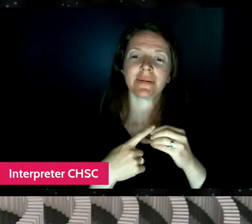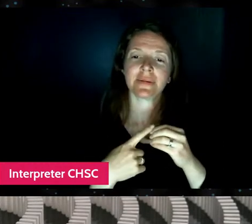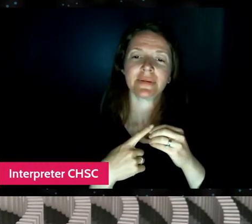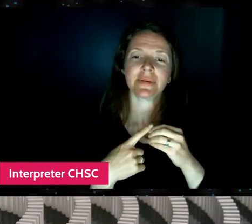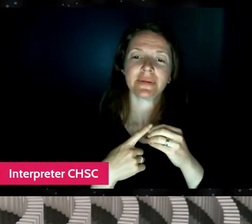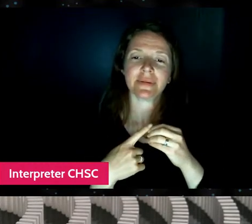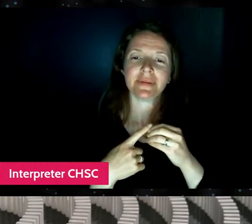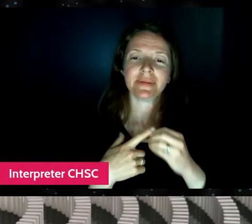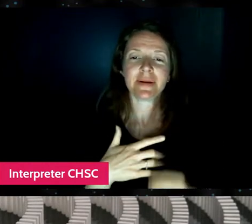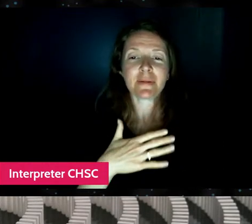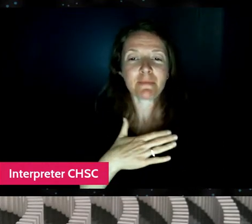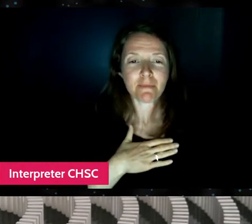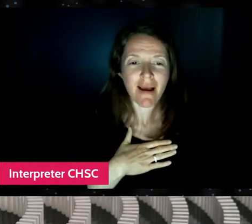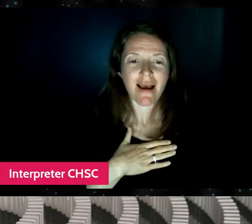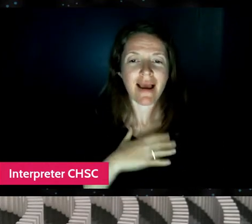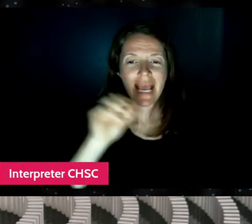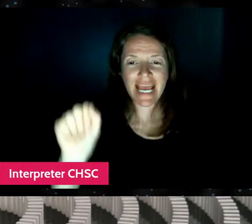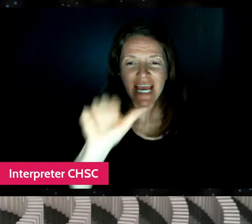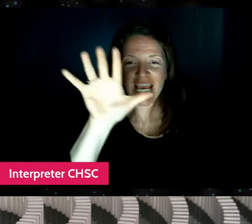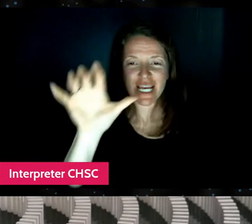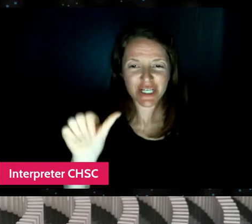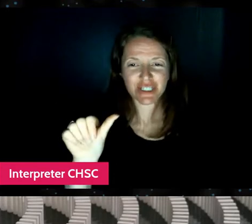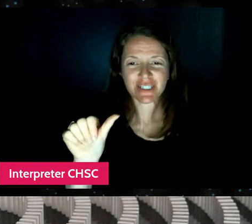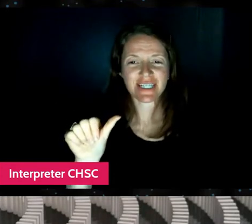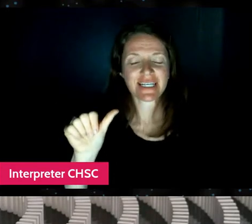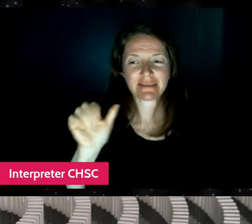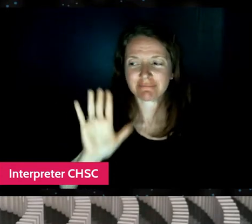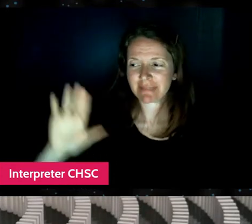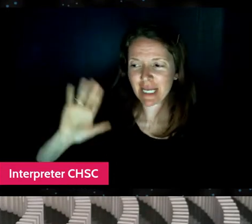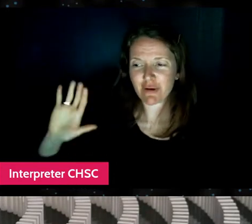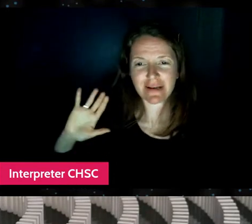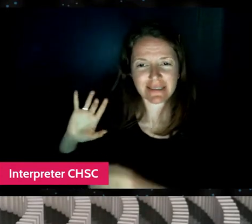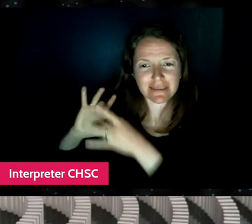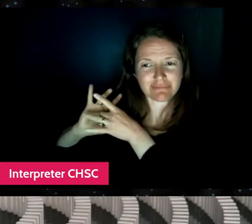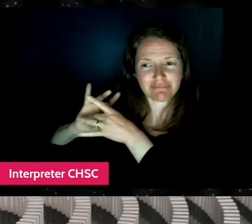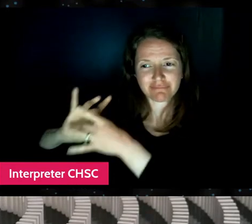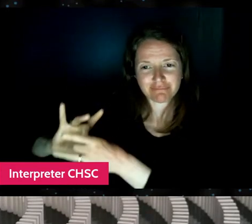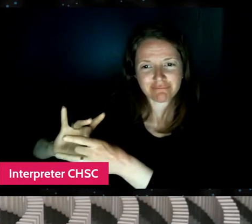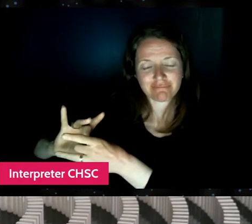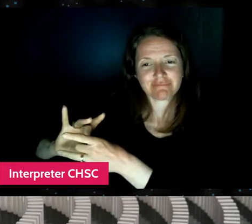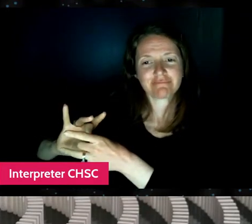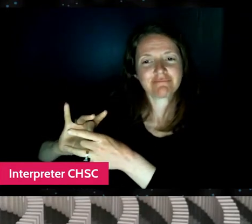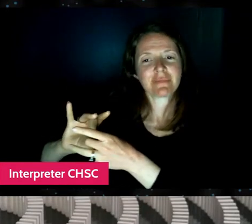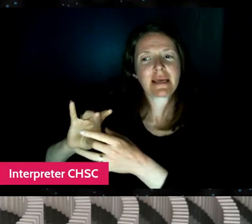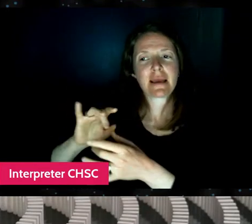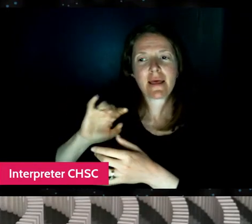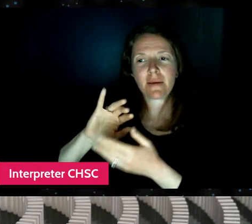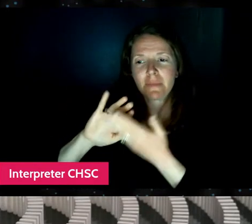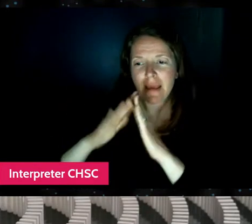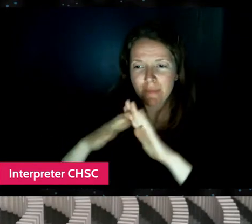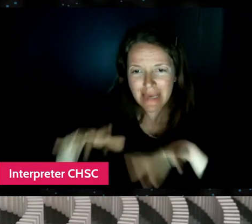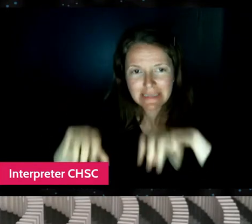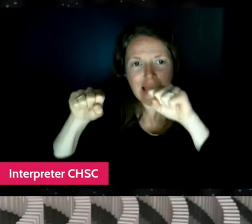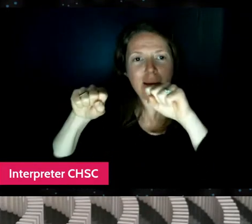you know, my Asian heritage, being adopted, what that means for me and how I process that